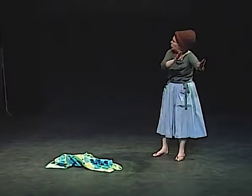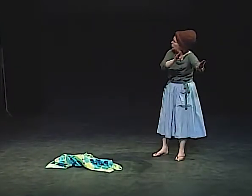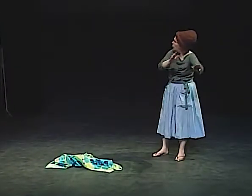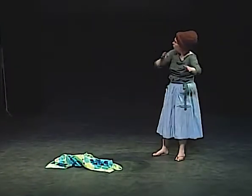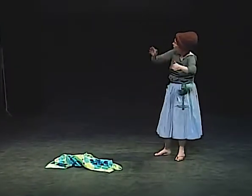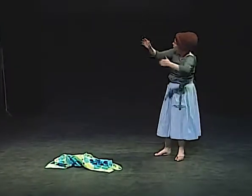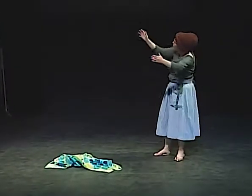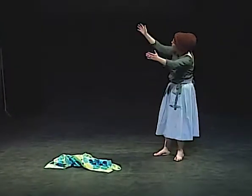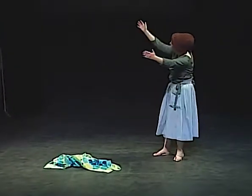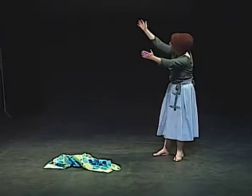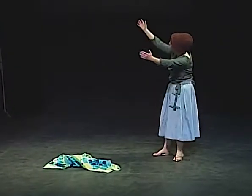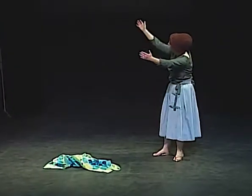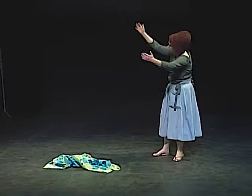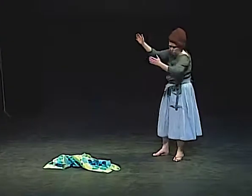WHAT ABOUT MOM?